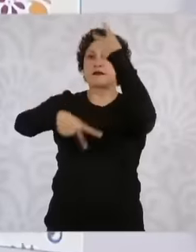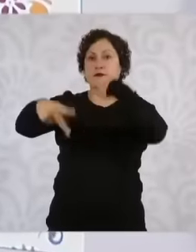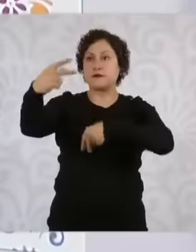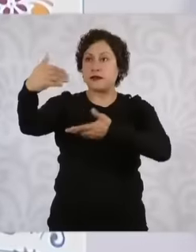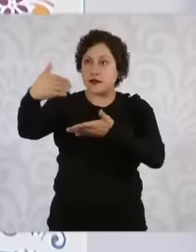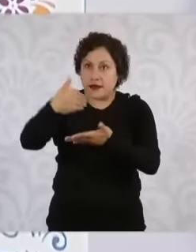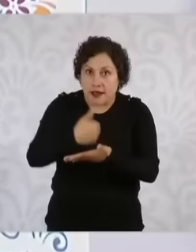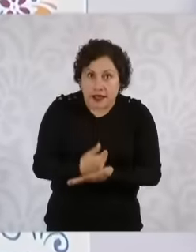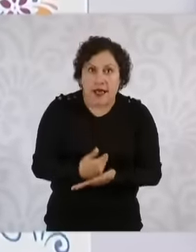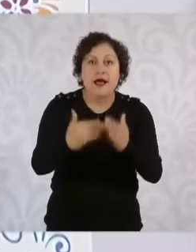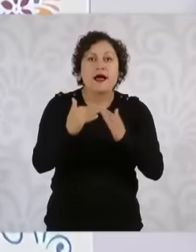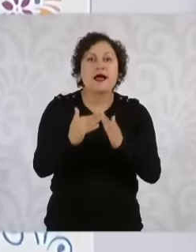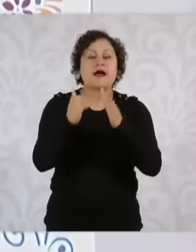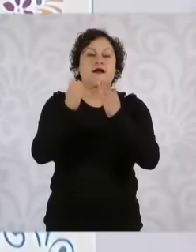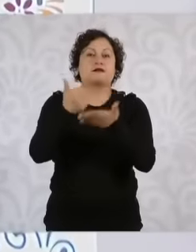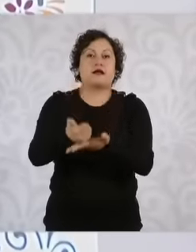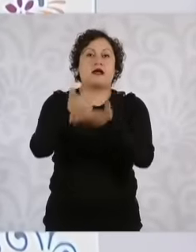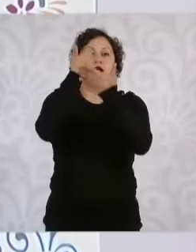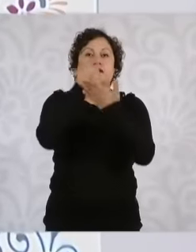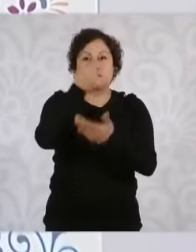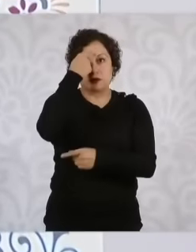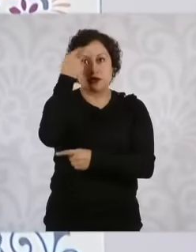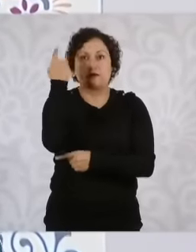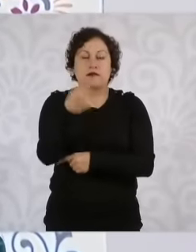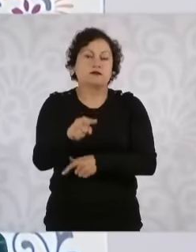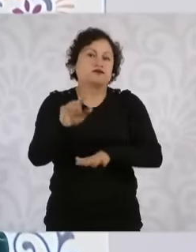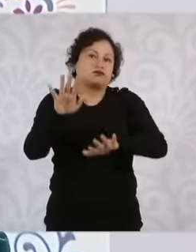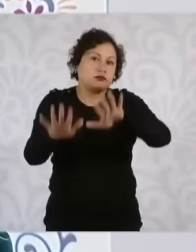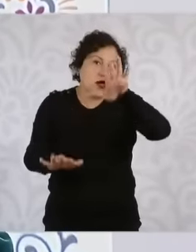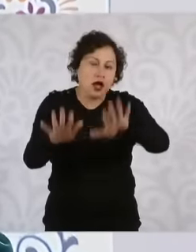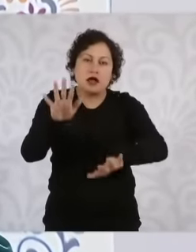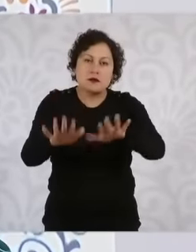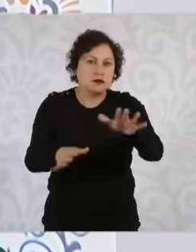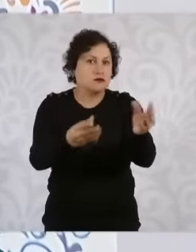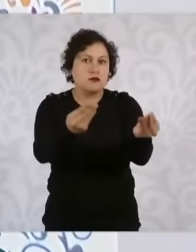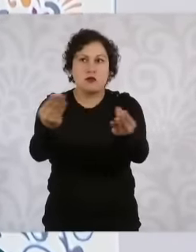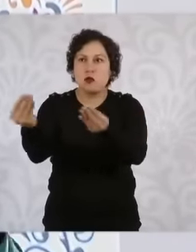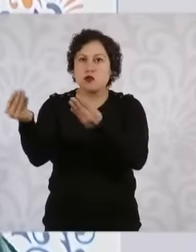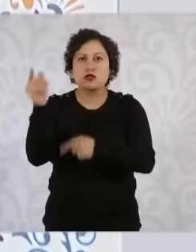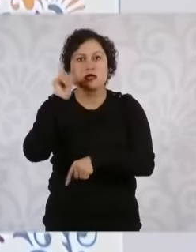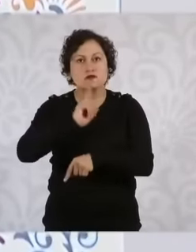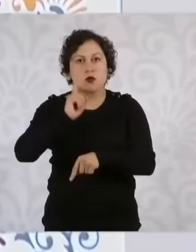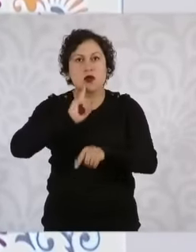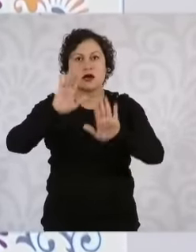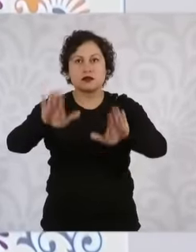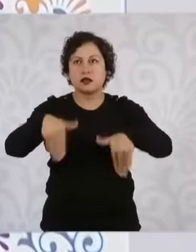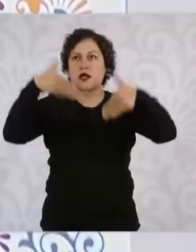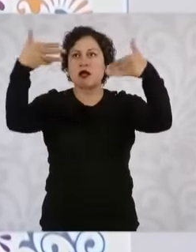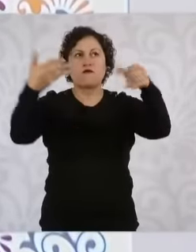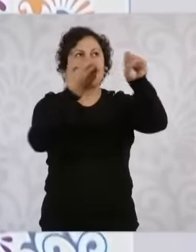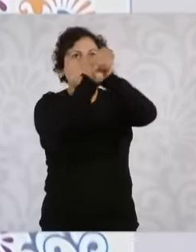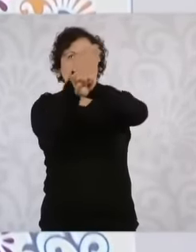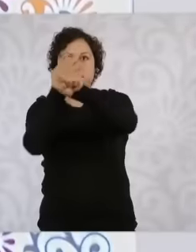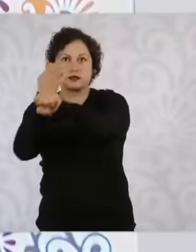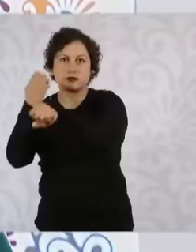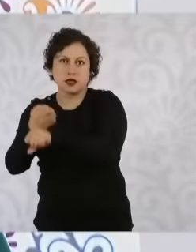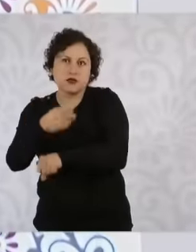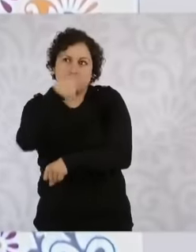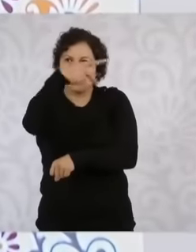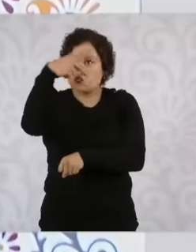domestic workers. that in many cases they come to the cities of their towns and that they also